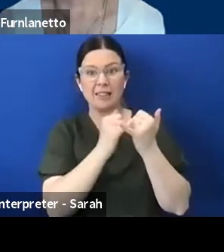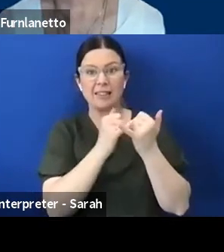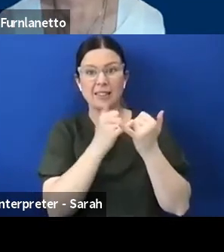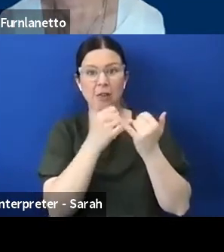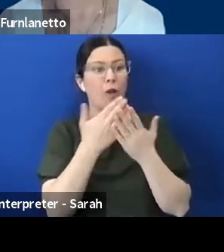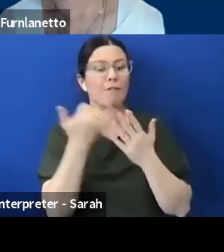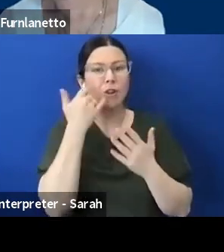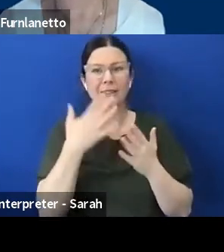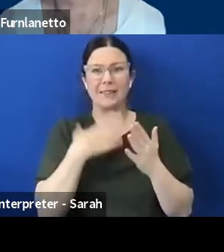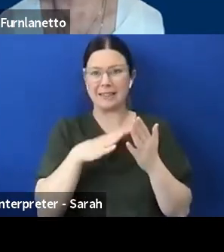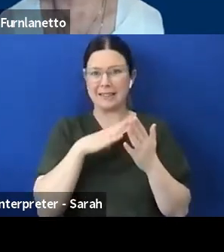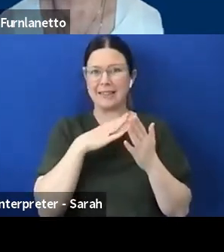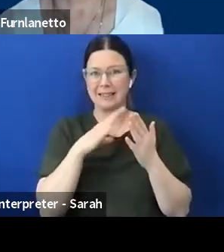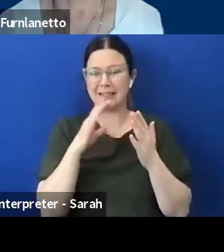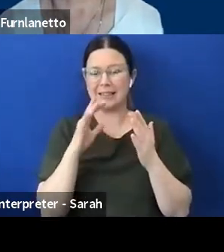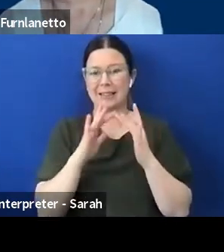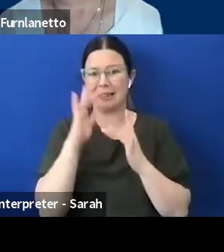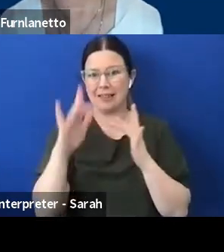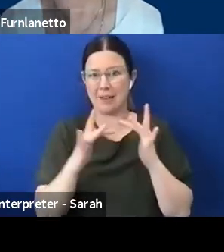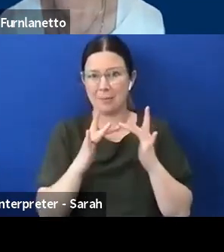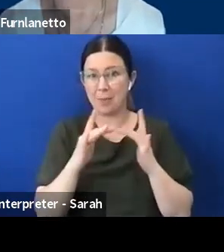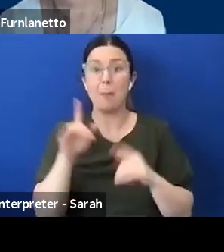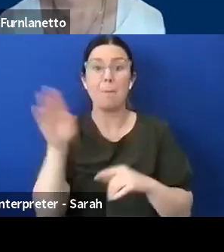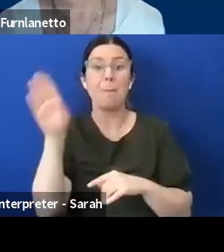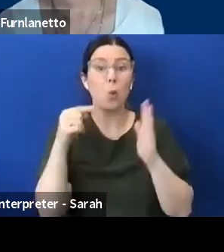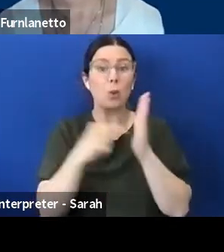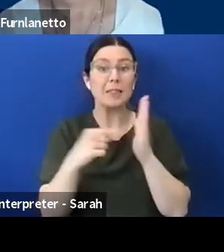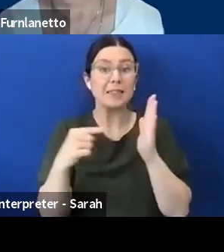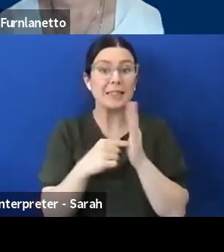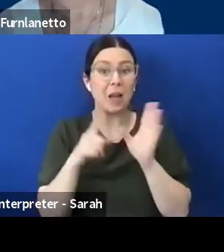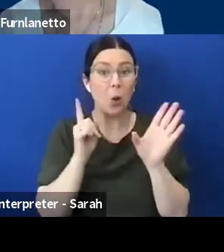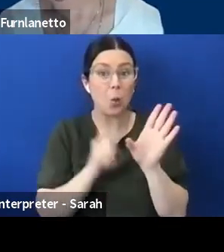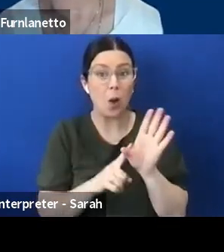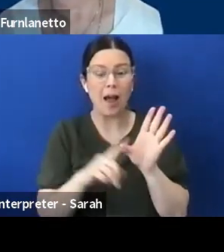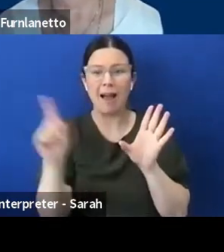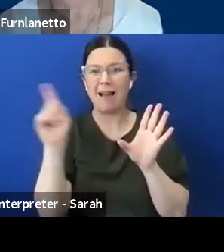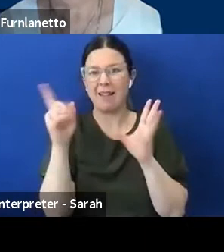an option but that's basically as common as pay phones within the deaf community nowadays,